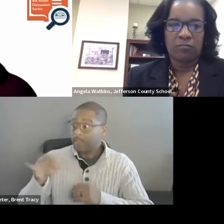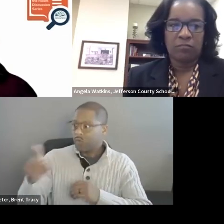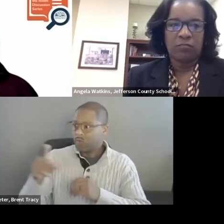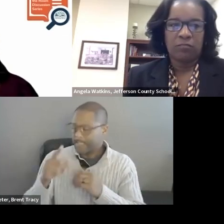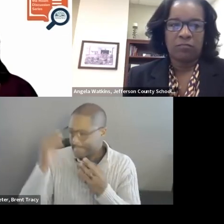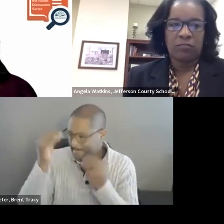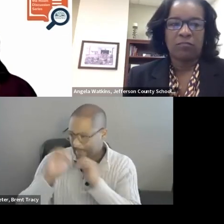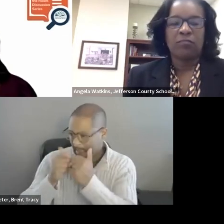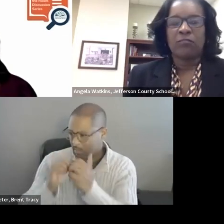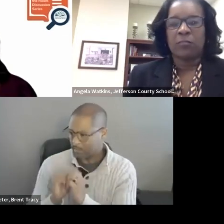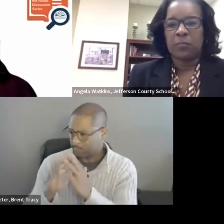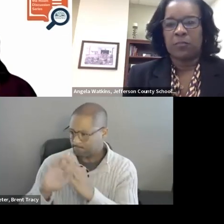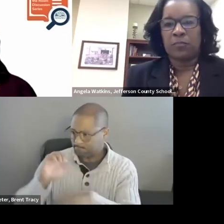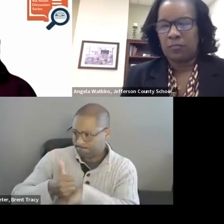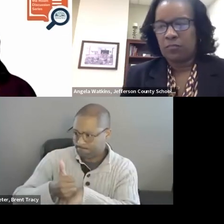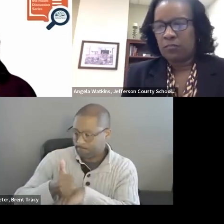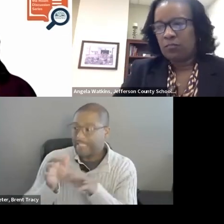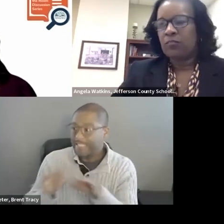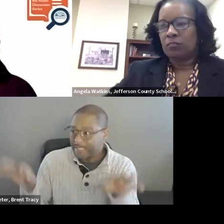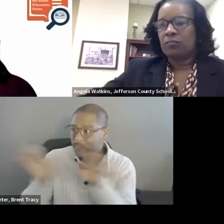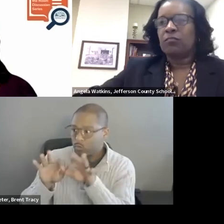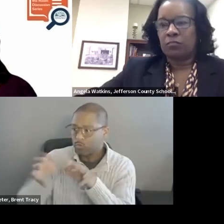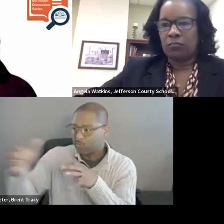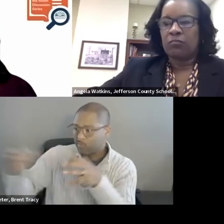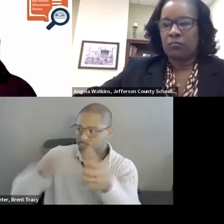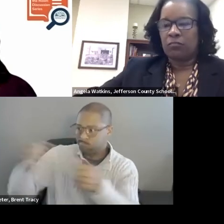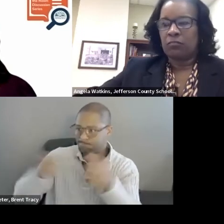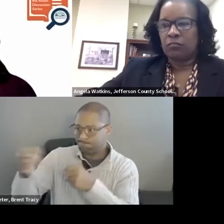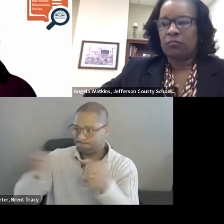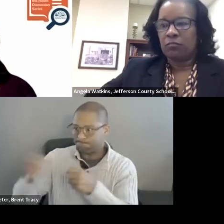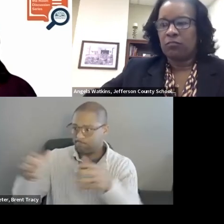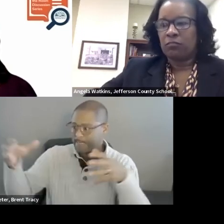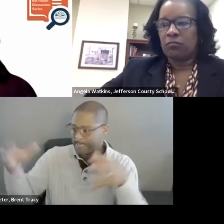people together that are stakeholders and really explore because you have got to get